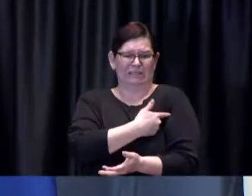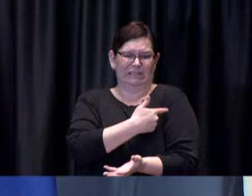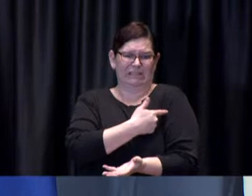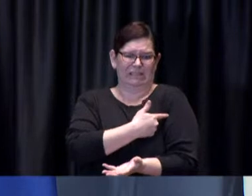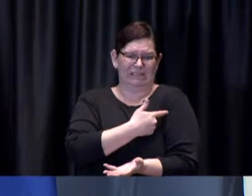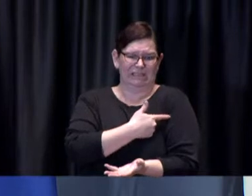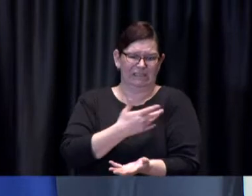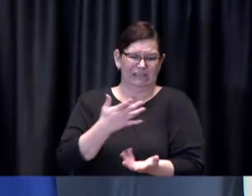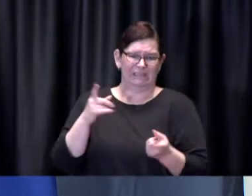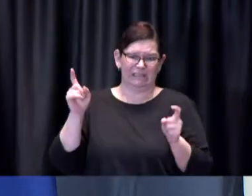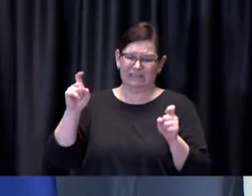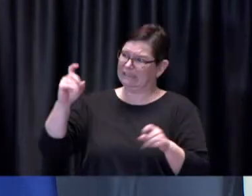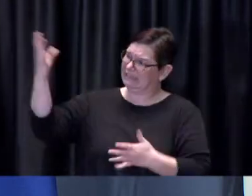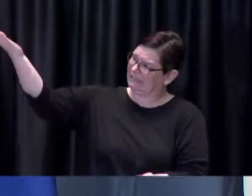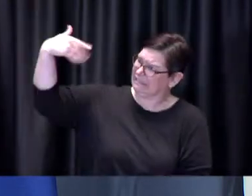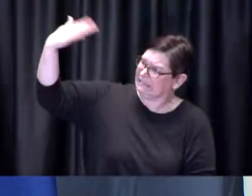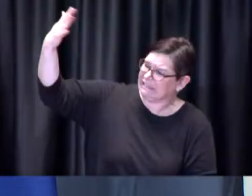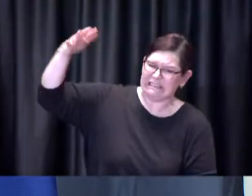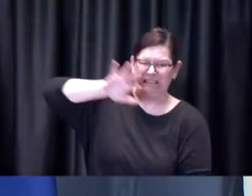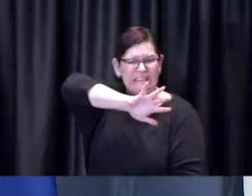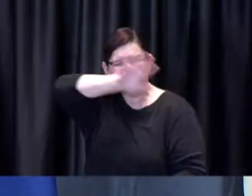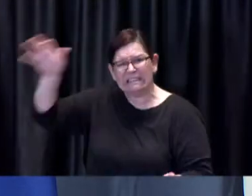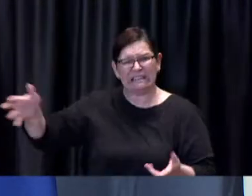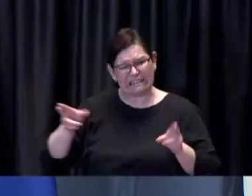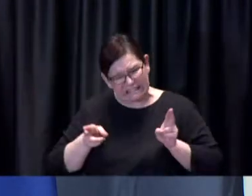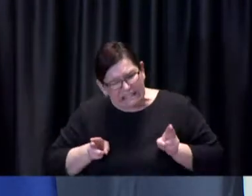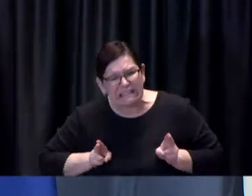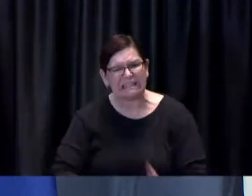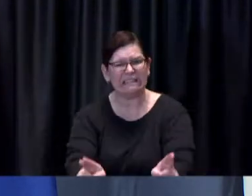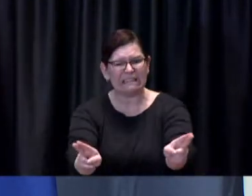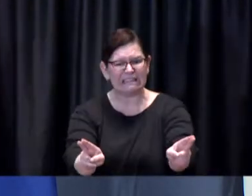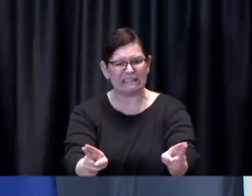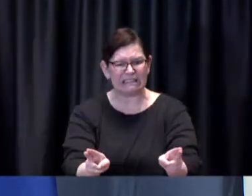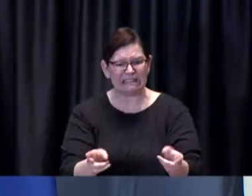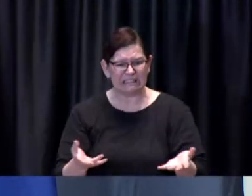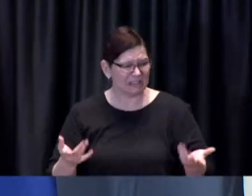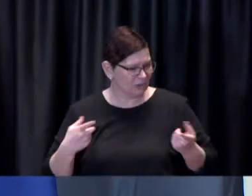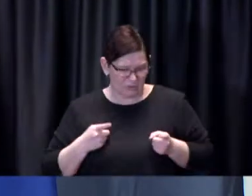that is the virus should be allocated to a place where it's needed in order to fight something